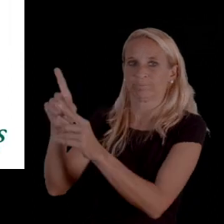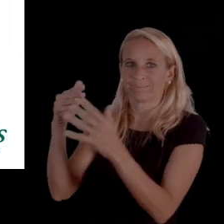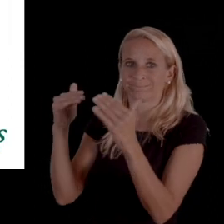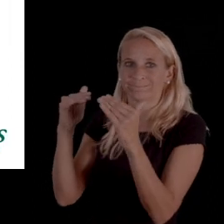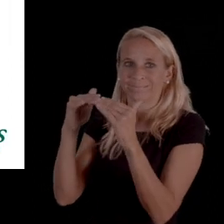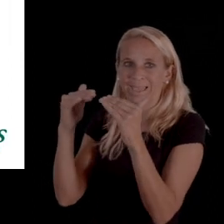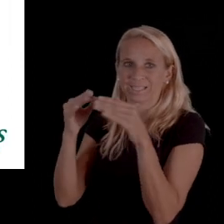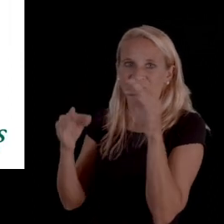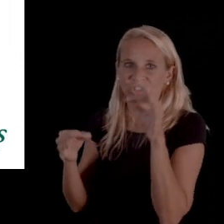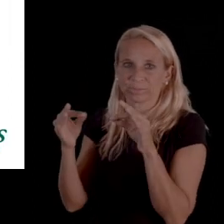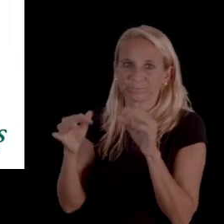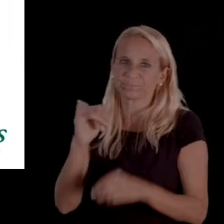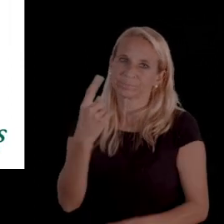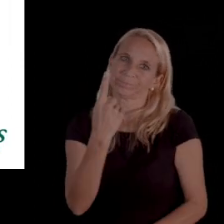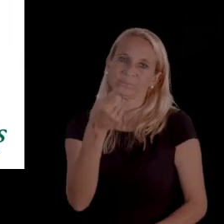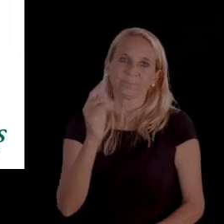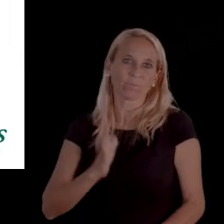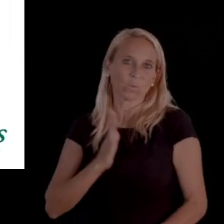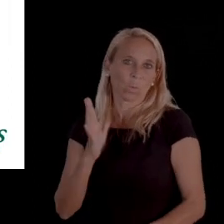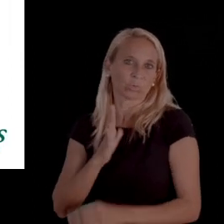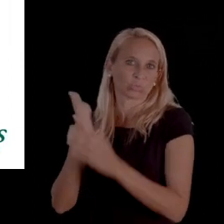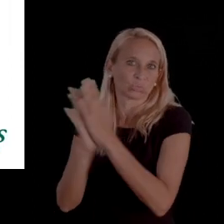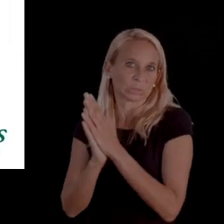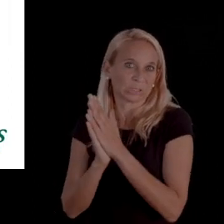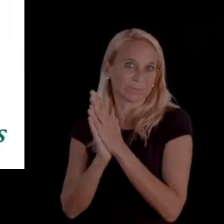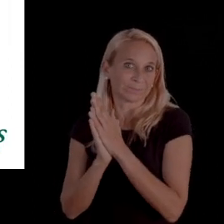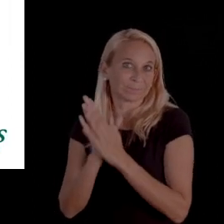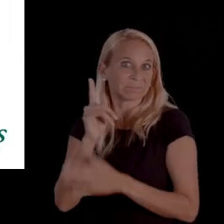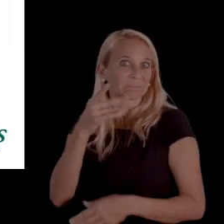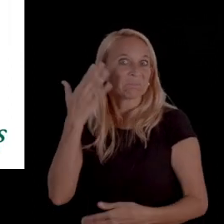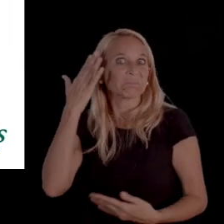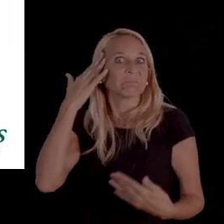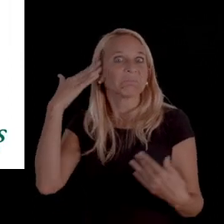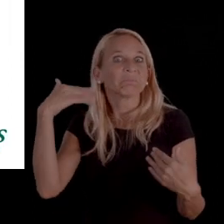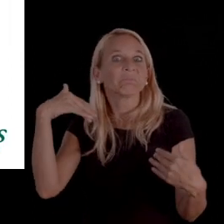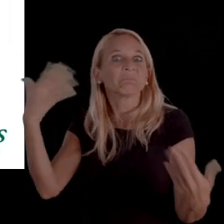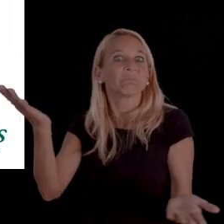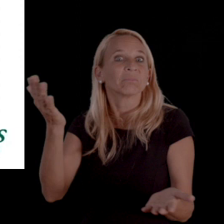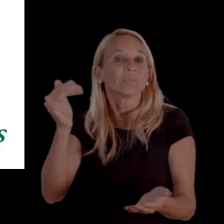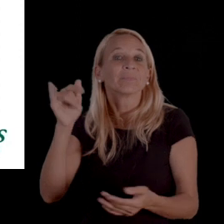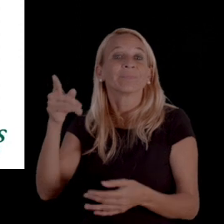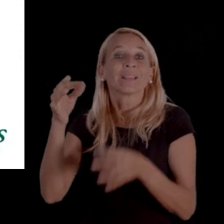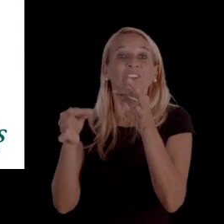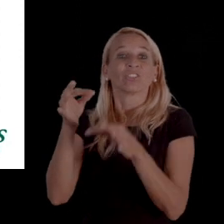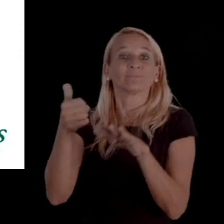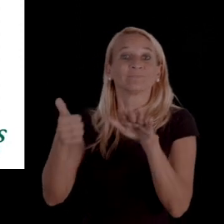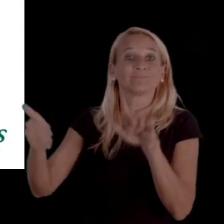So, if it's something you've formally requested and you never heard about, you have to raise that to the hearing officer